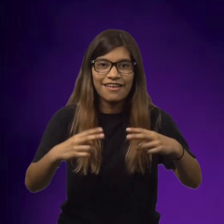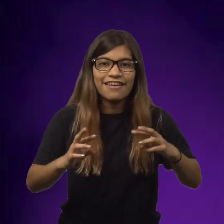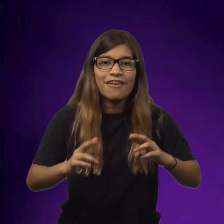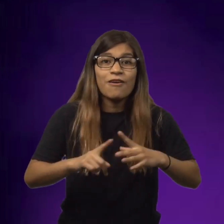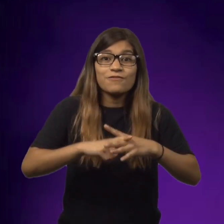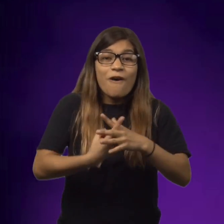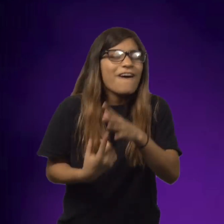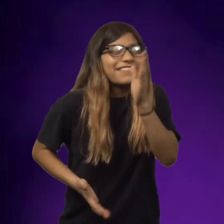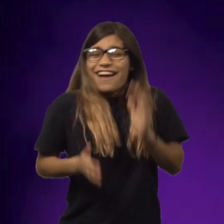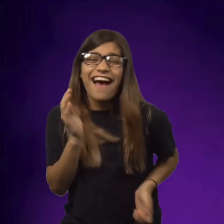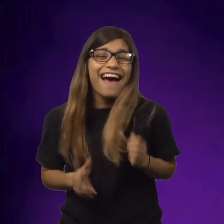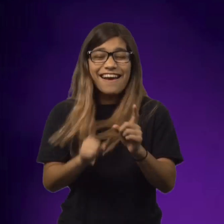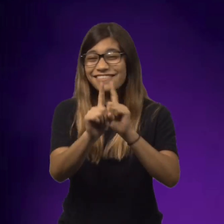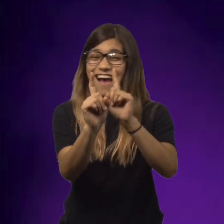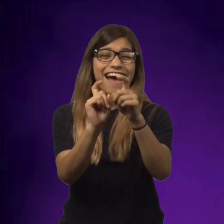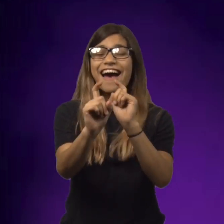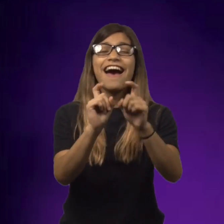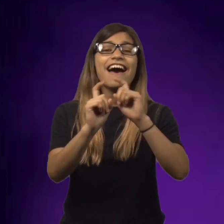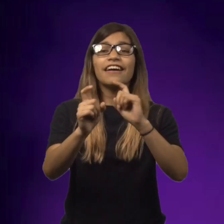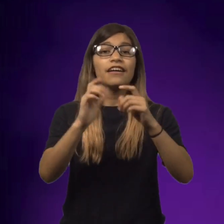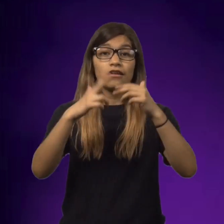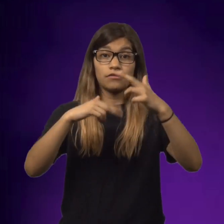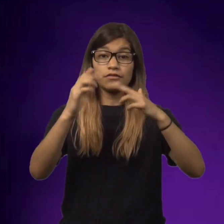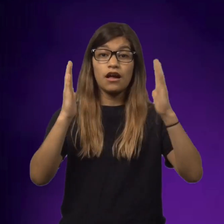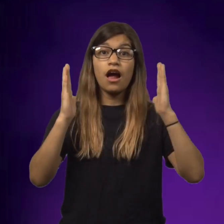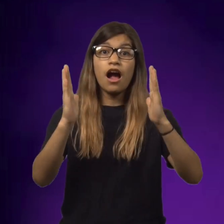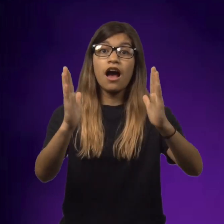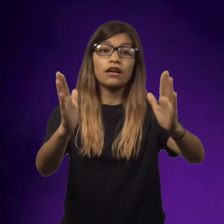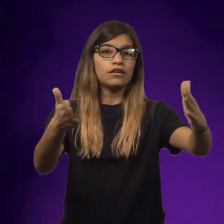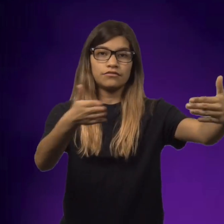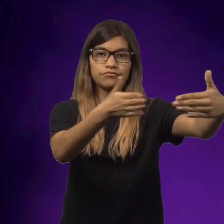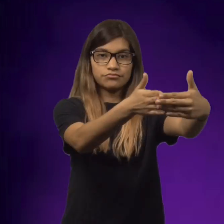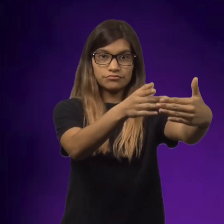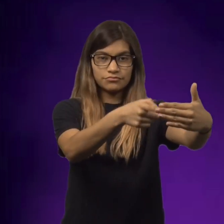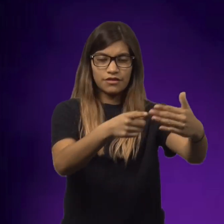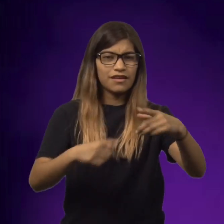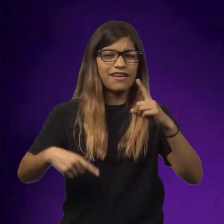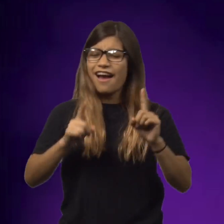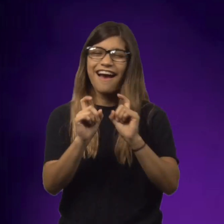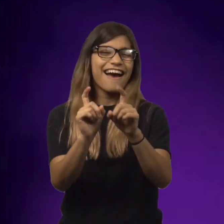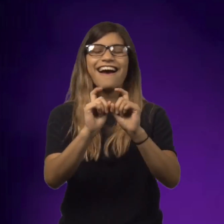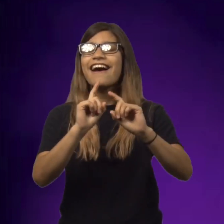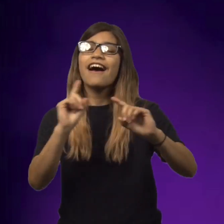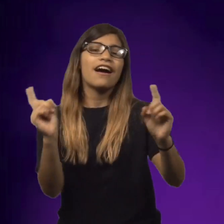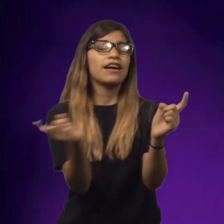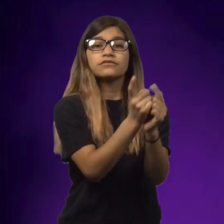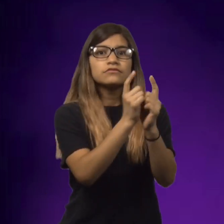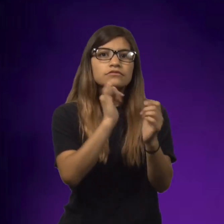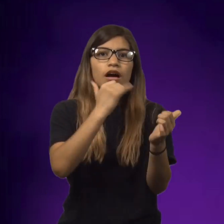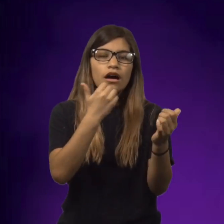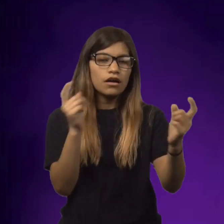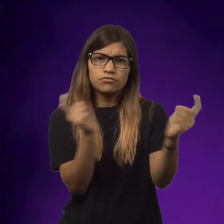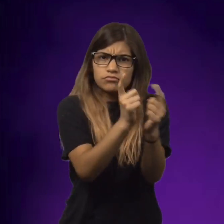So they got ready to go and they started and they were running down the street. And they ran up around this corner and just